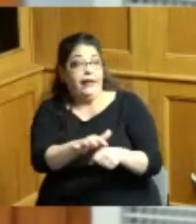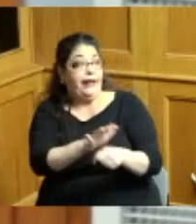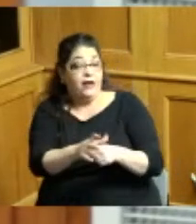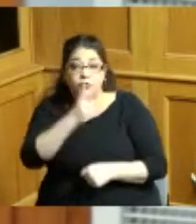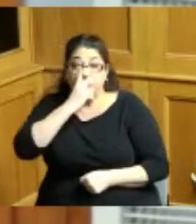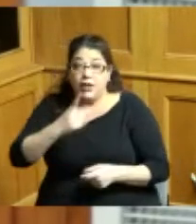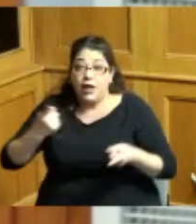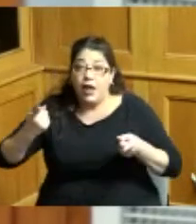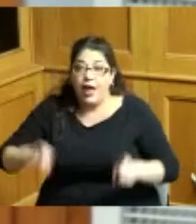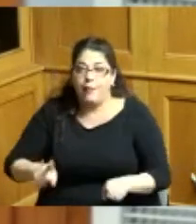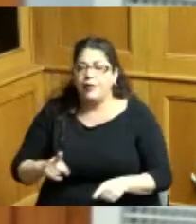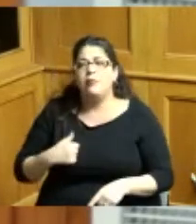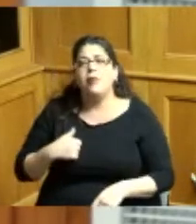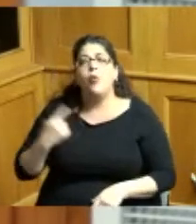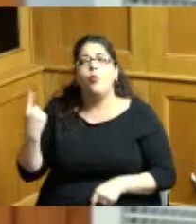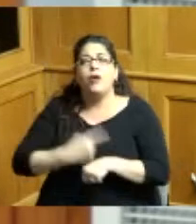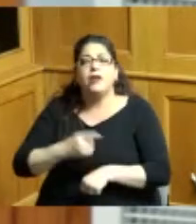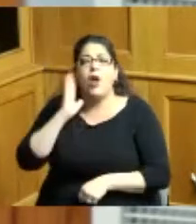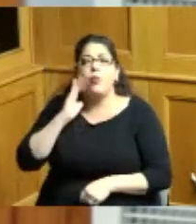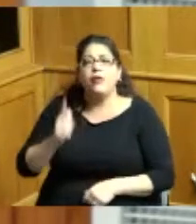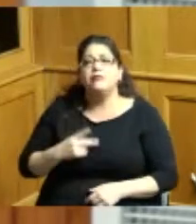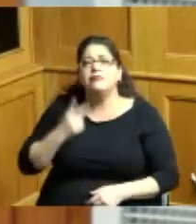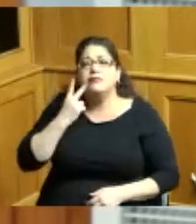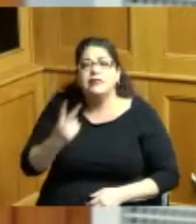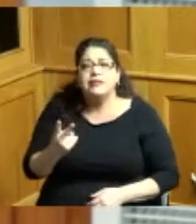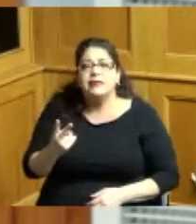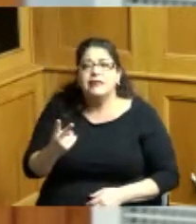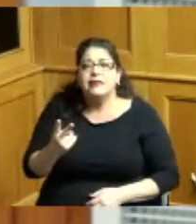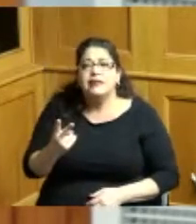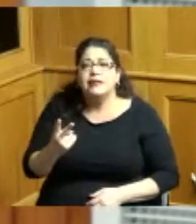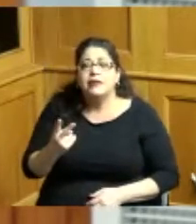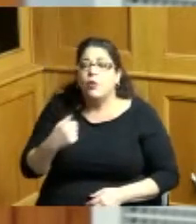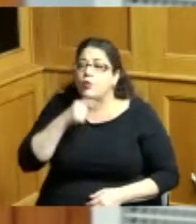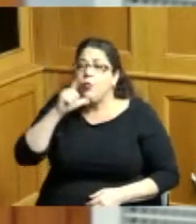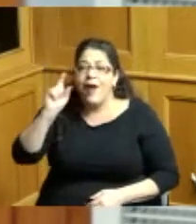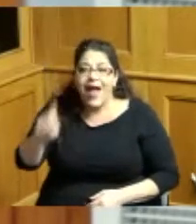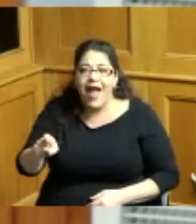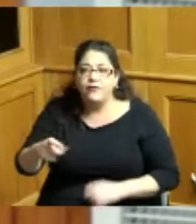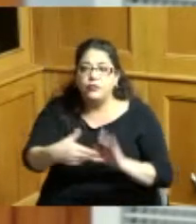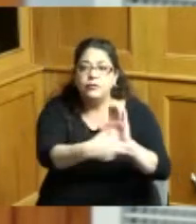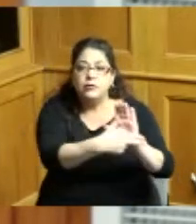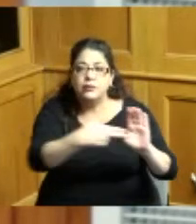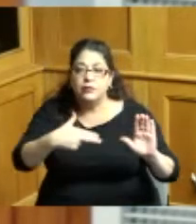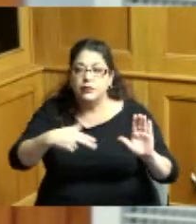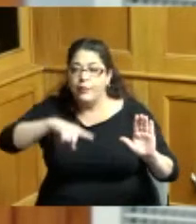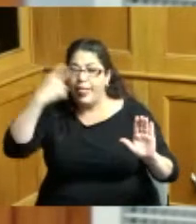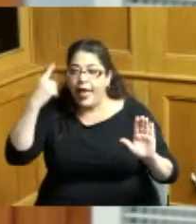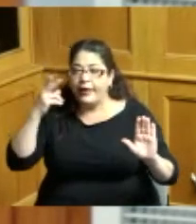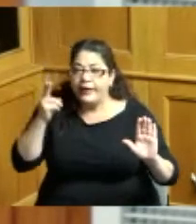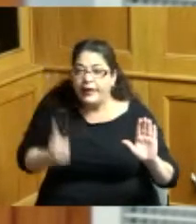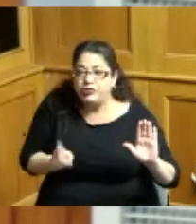I live for the day when we don't have to put tags on things you know black history women's